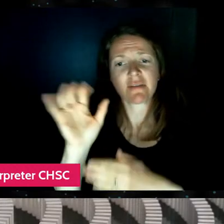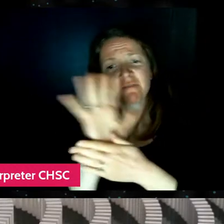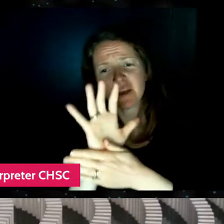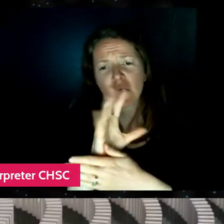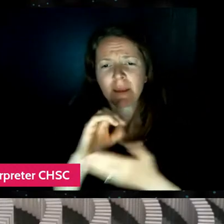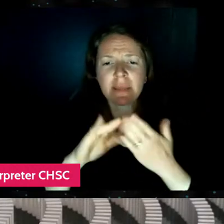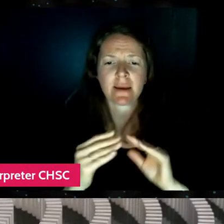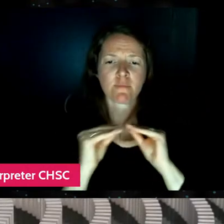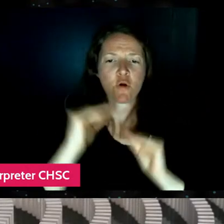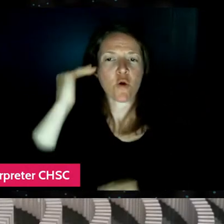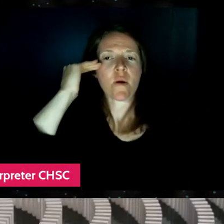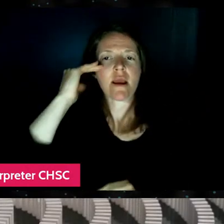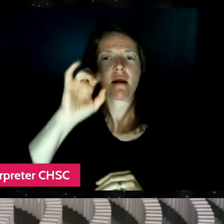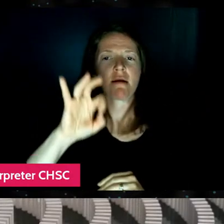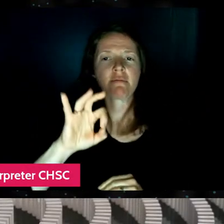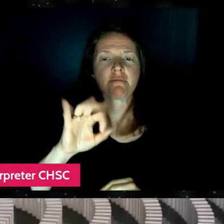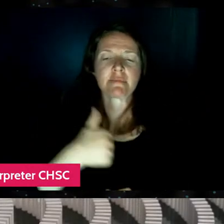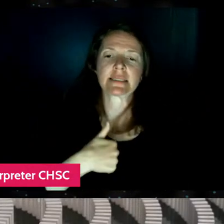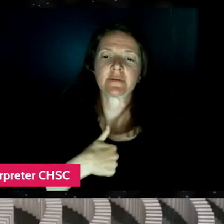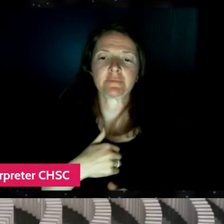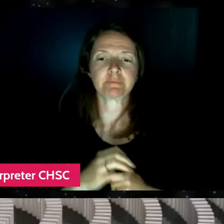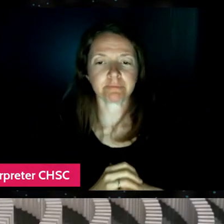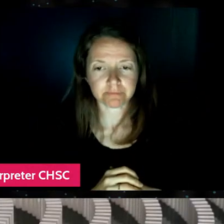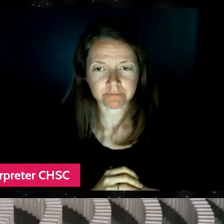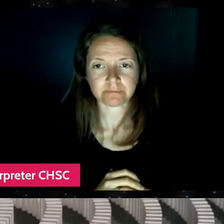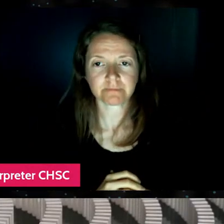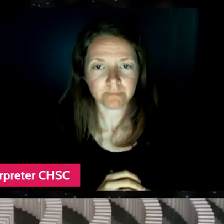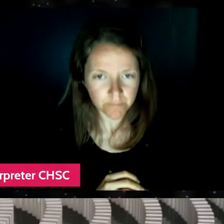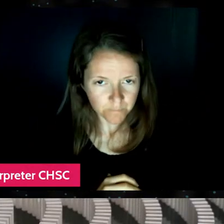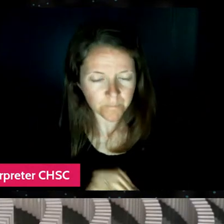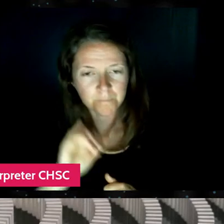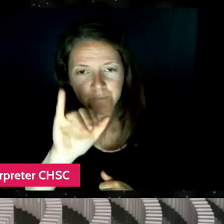Yeah, I think what's interesting too